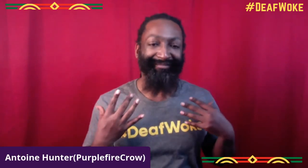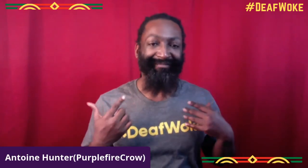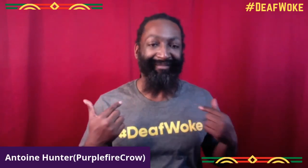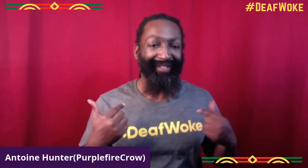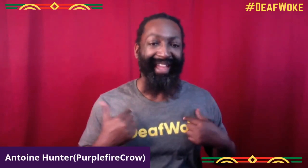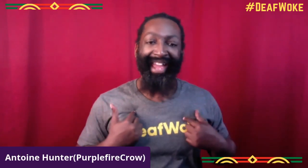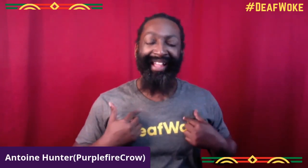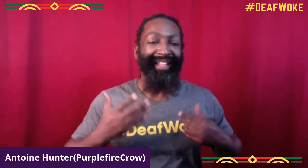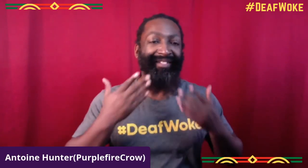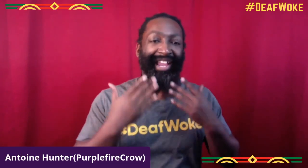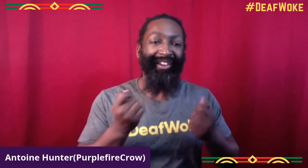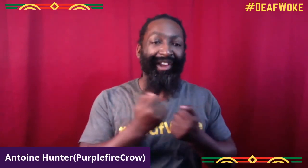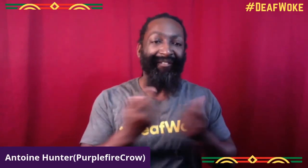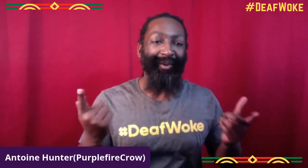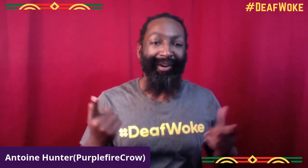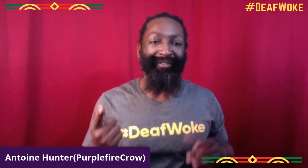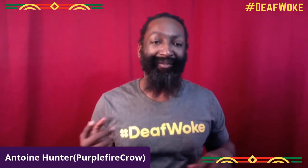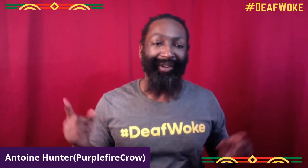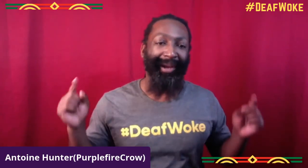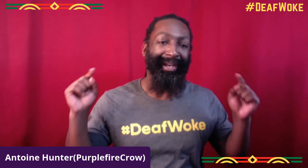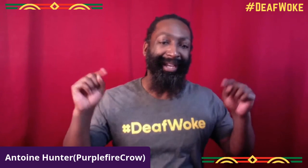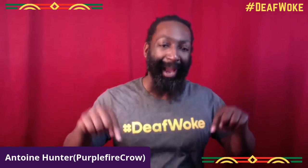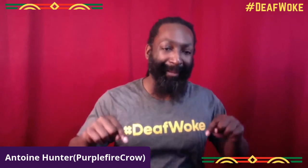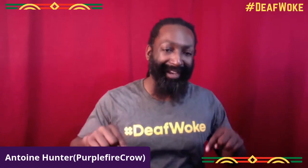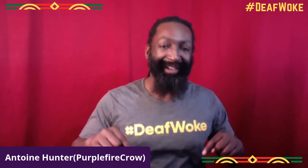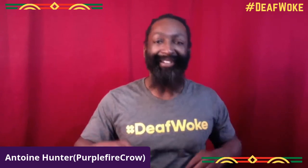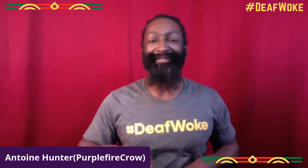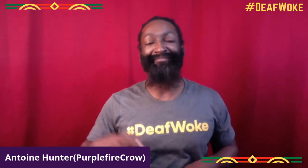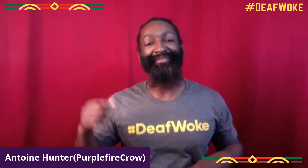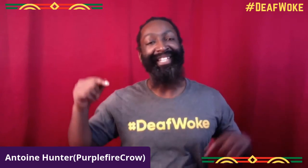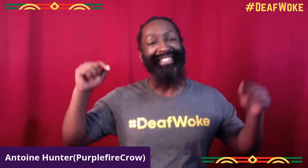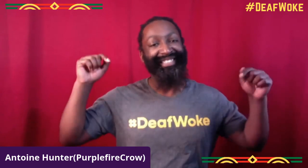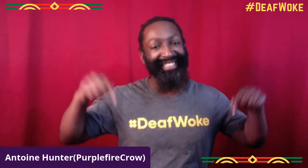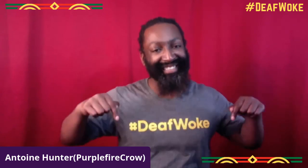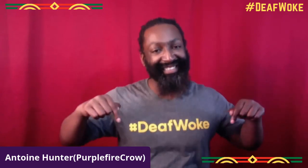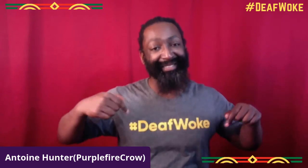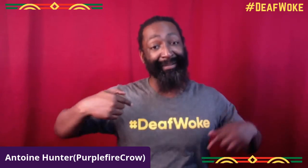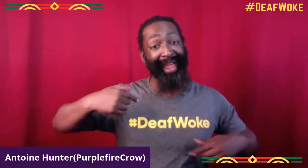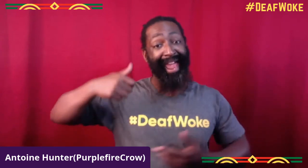I know I have been. So again, thank you everyone for coming tonight.